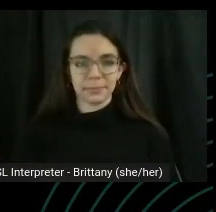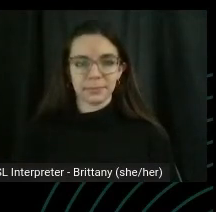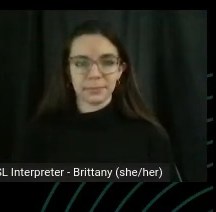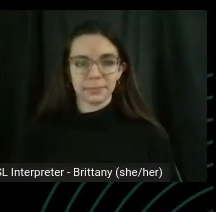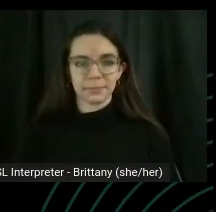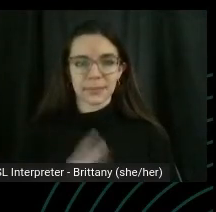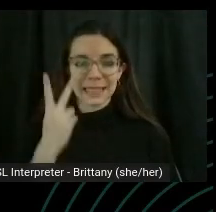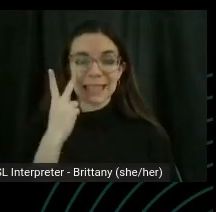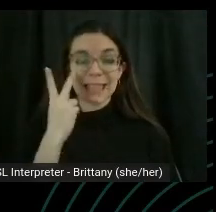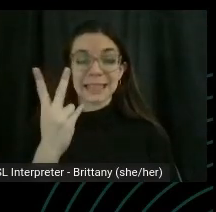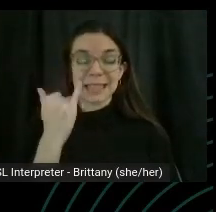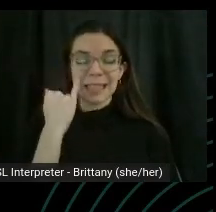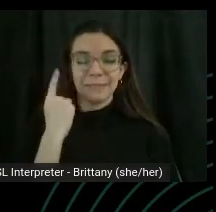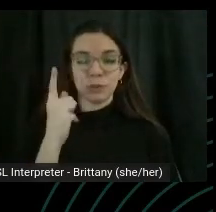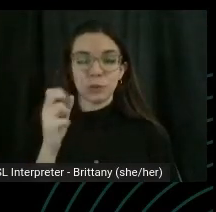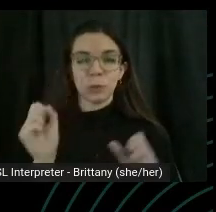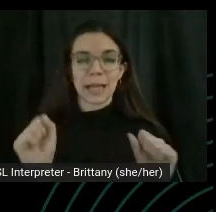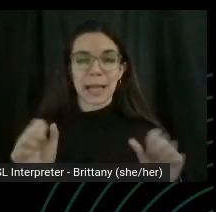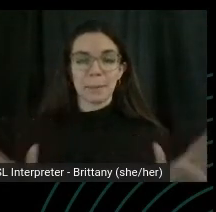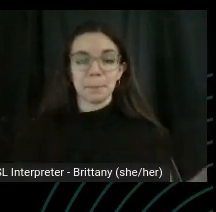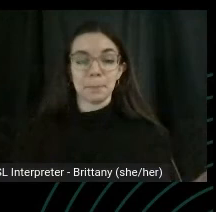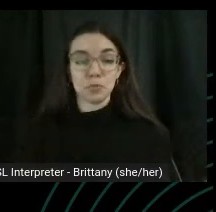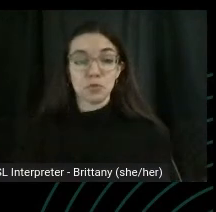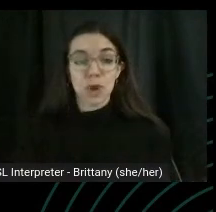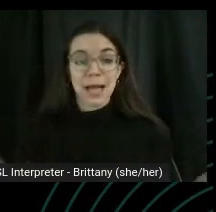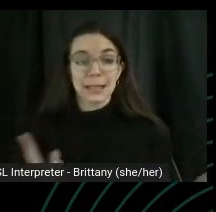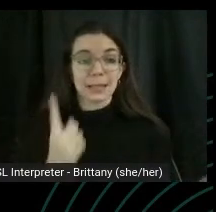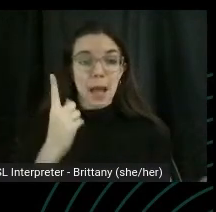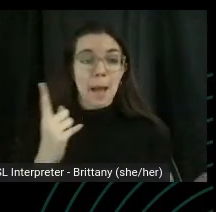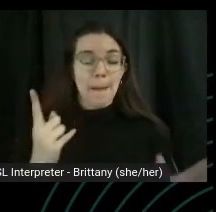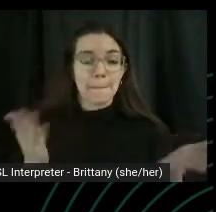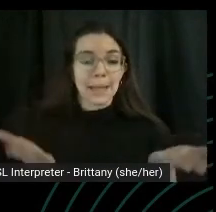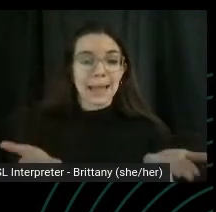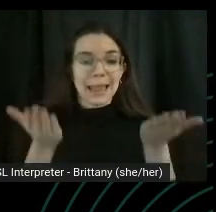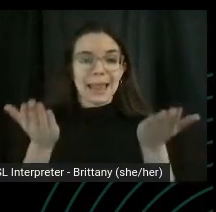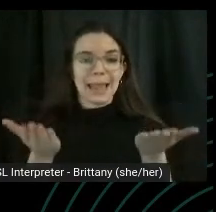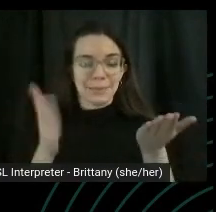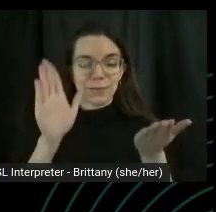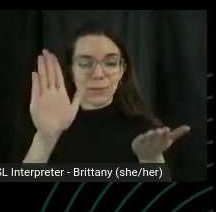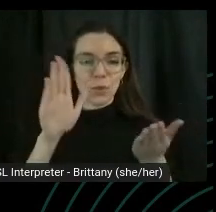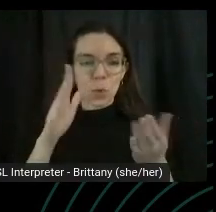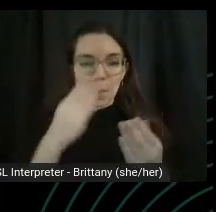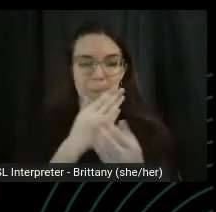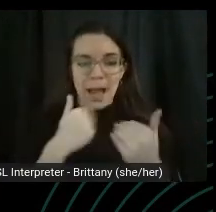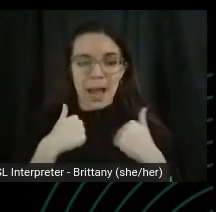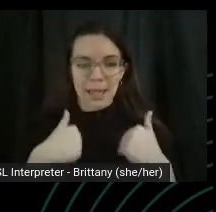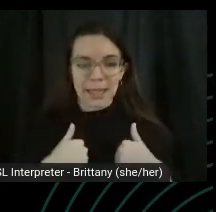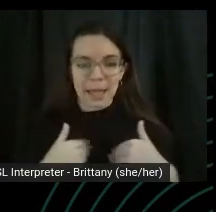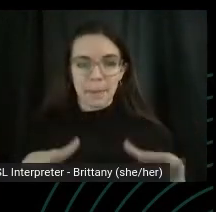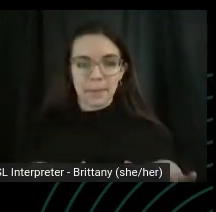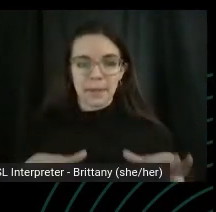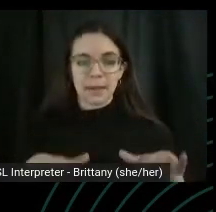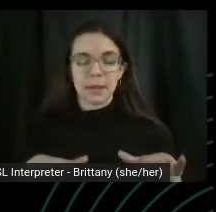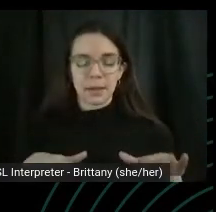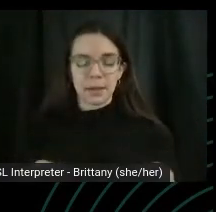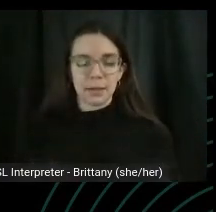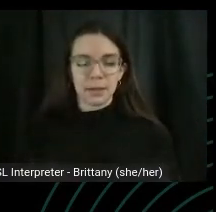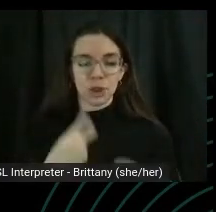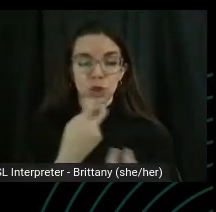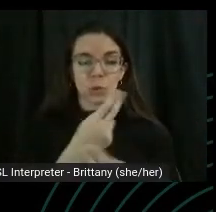you can press up. Lift your body up a little bit, your sits bones. Just hover over the floor and